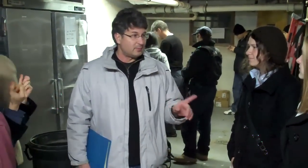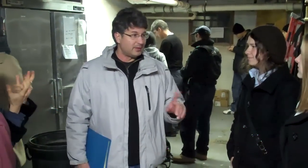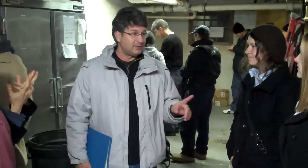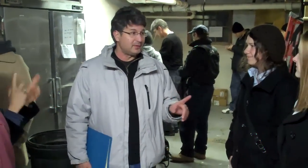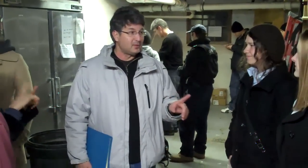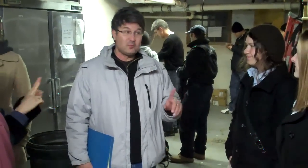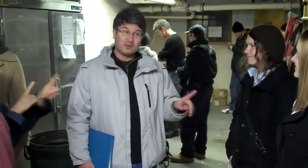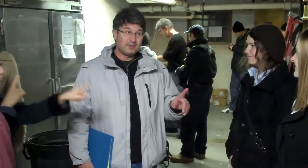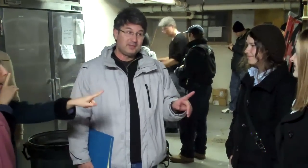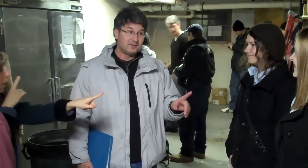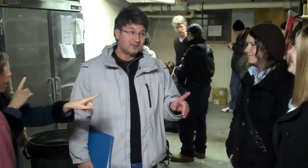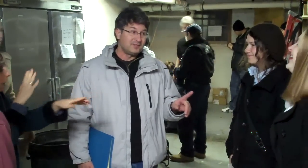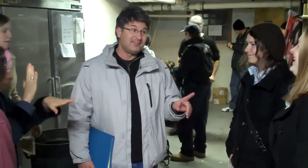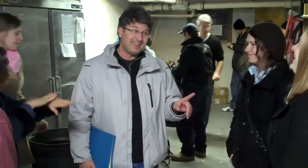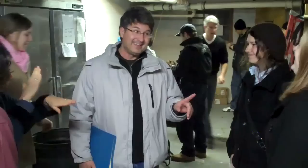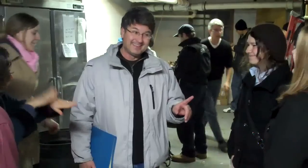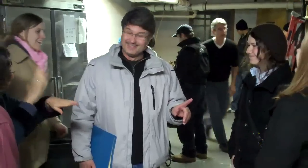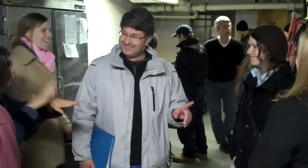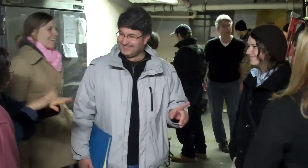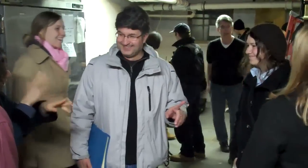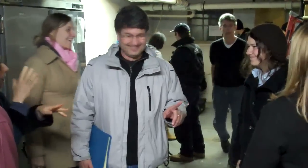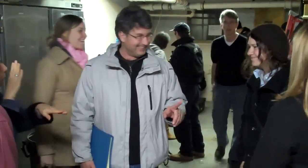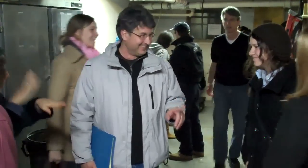But don't talk about anything you don't want to be on TV!